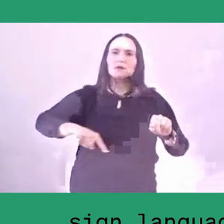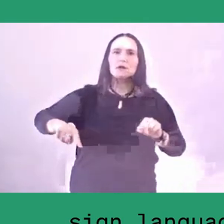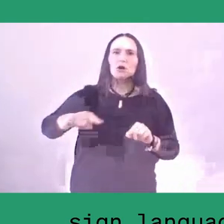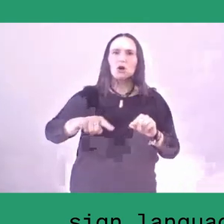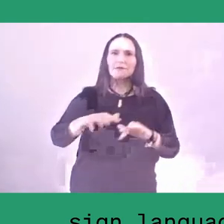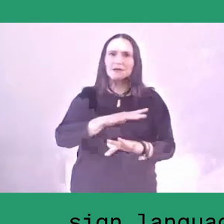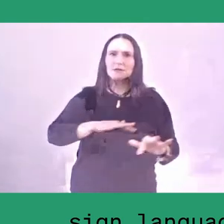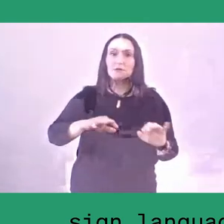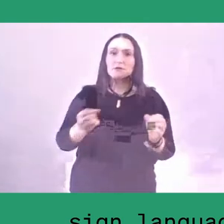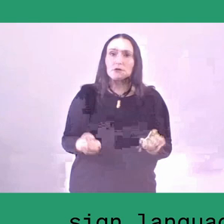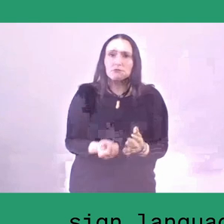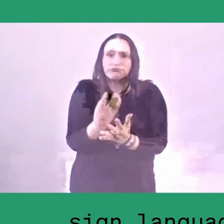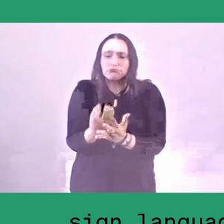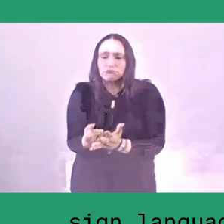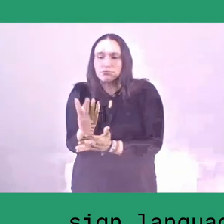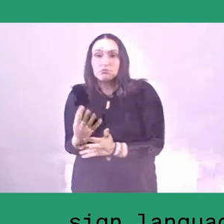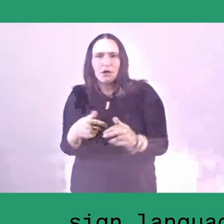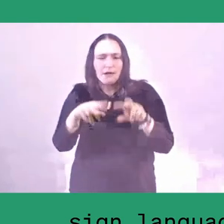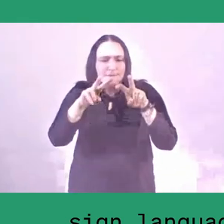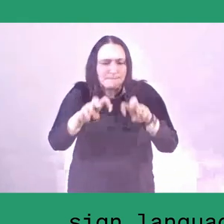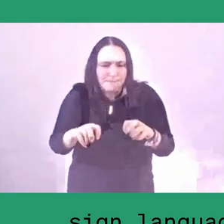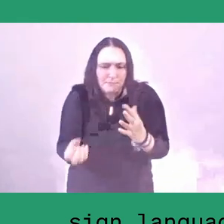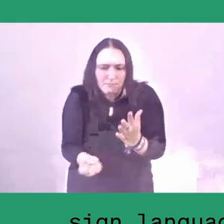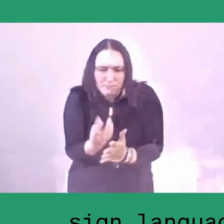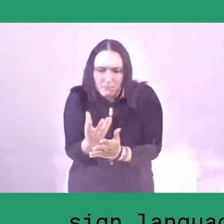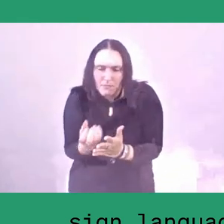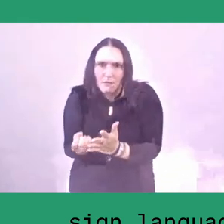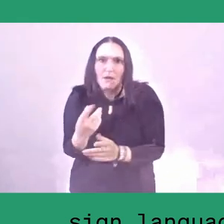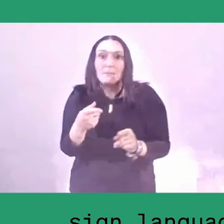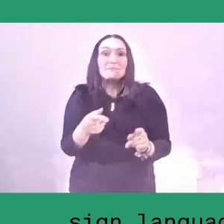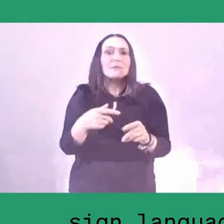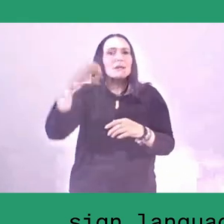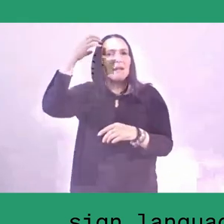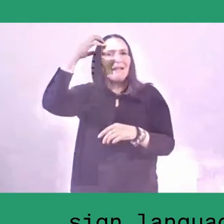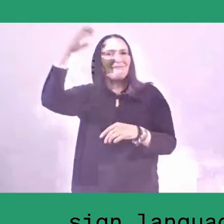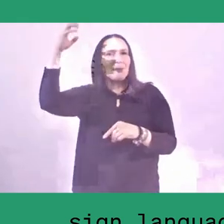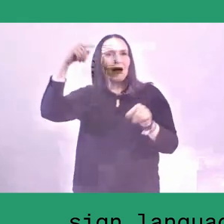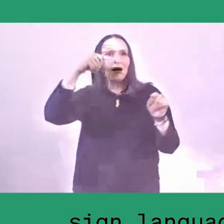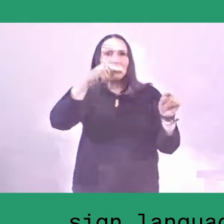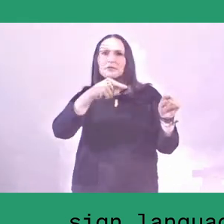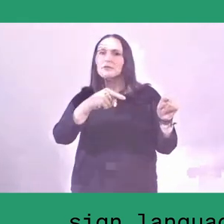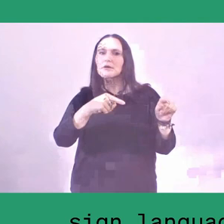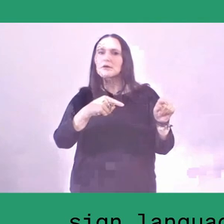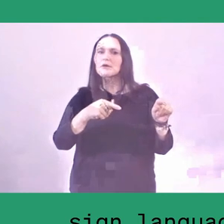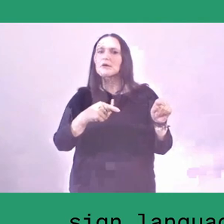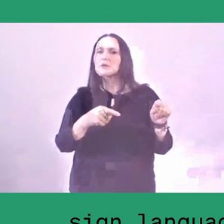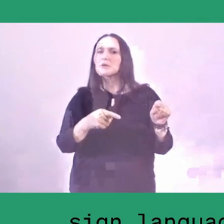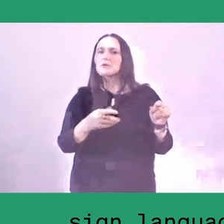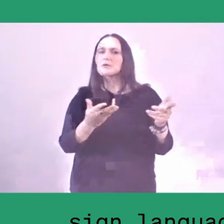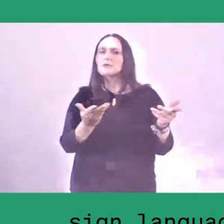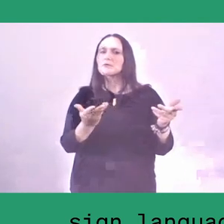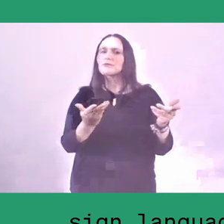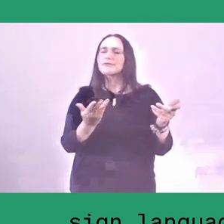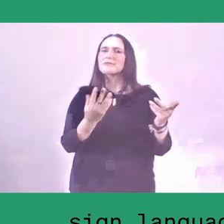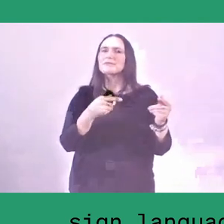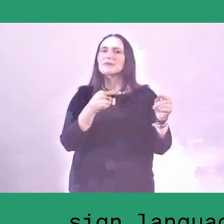but the government seems never to listen to it.